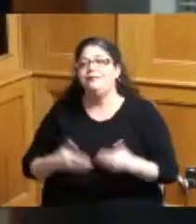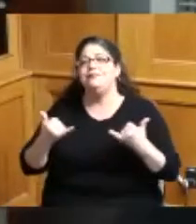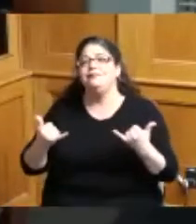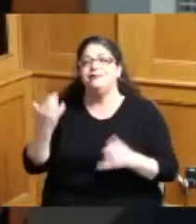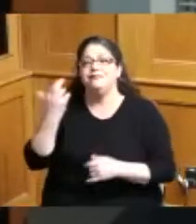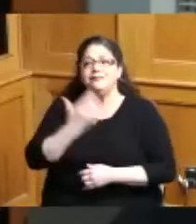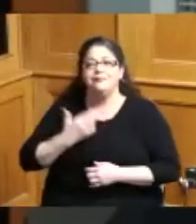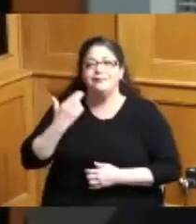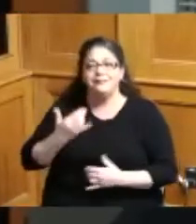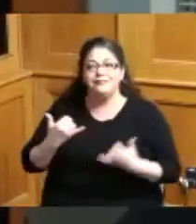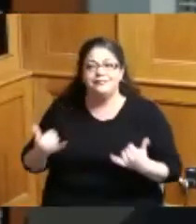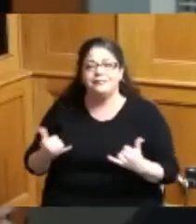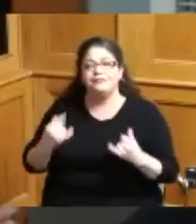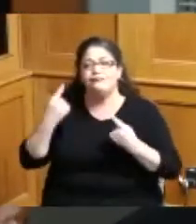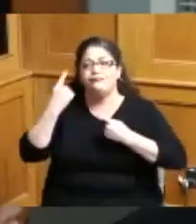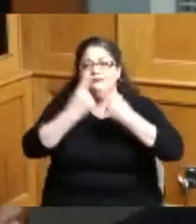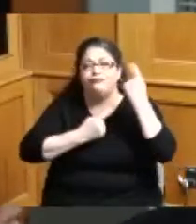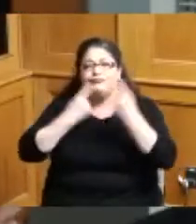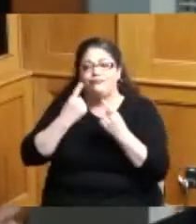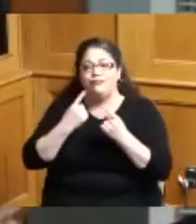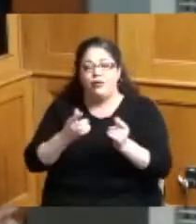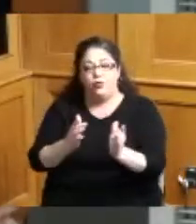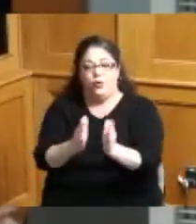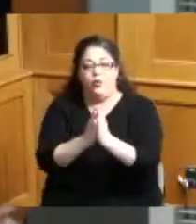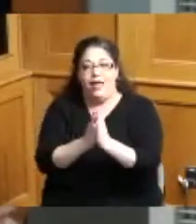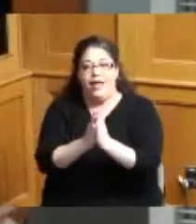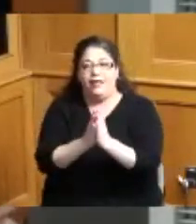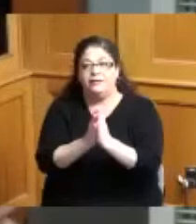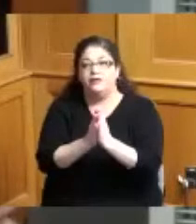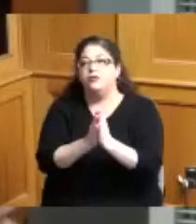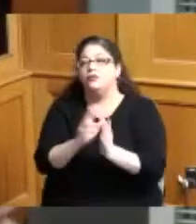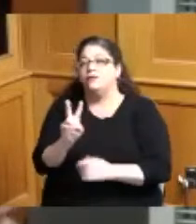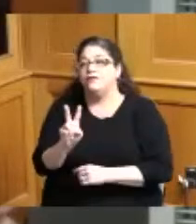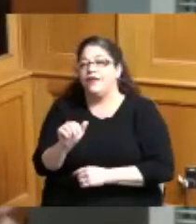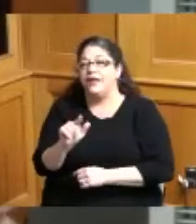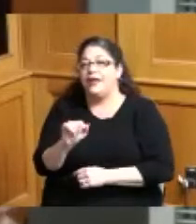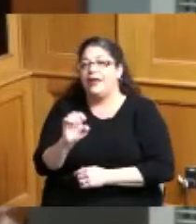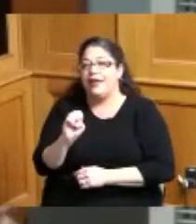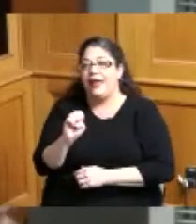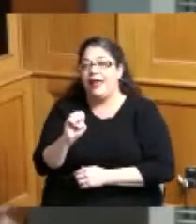public hearing to consider the request to vacate a portion of Willow Road in Symmes